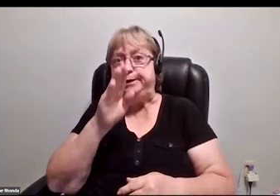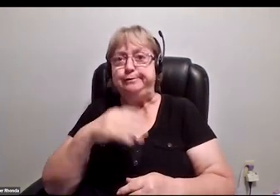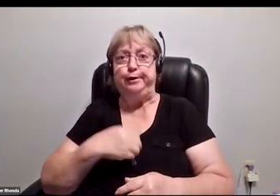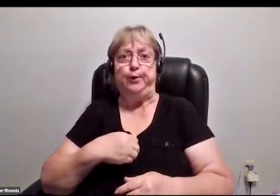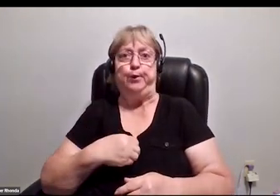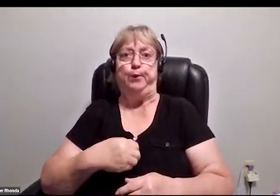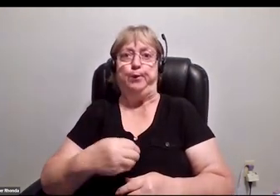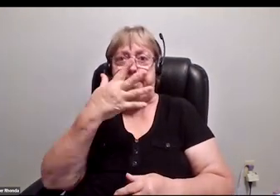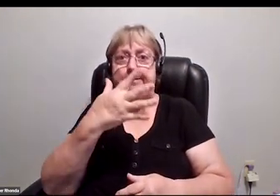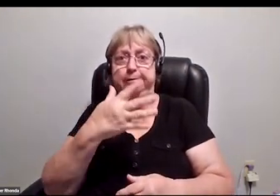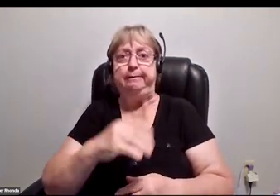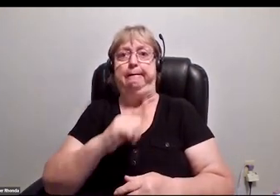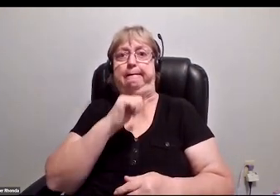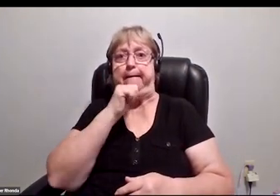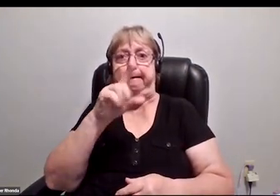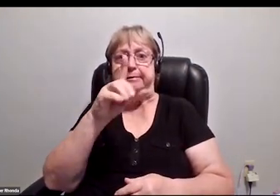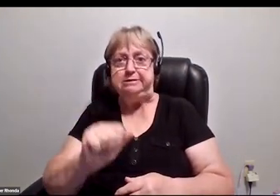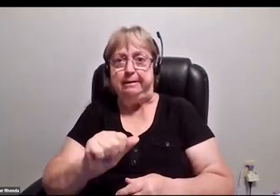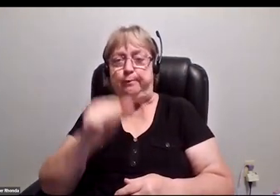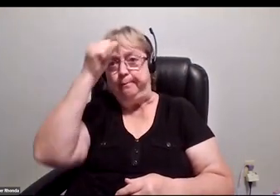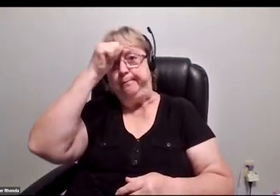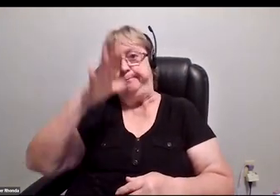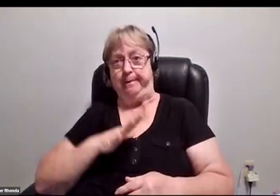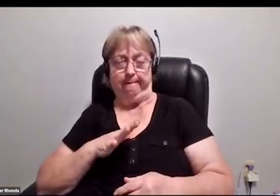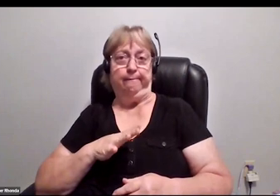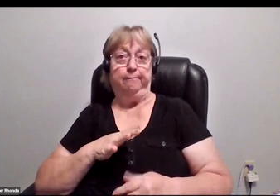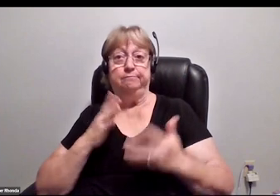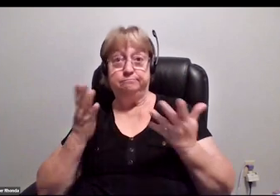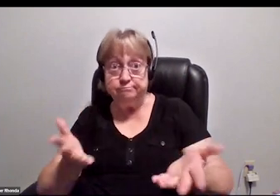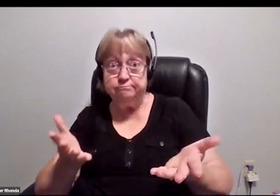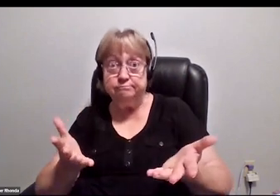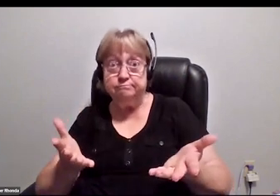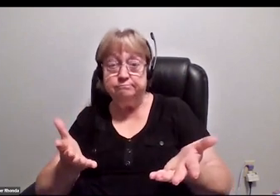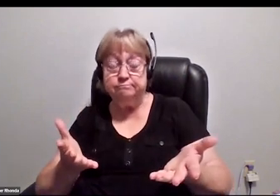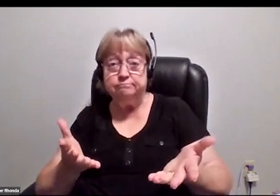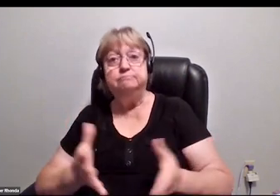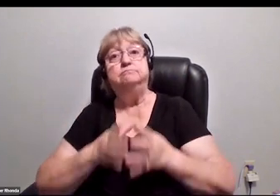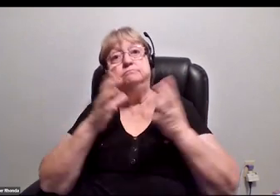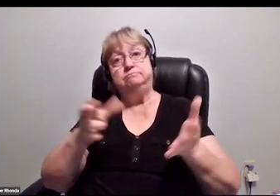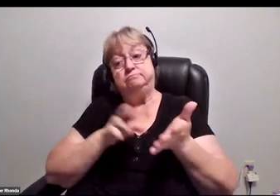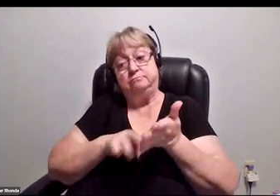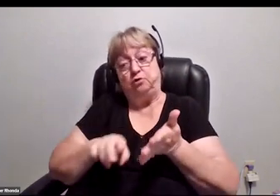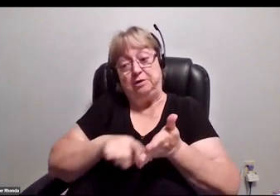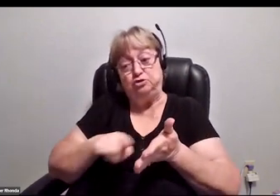A lot of research and even test subjects will only really be beneficial to that group.